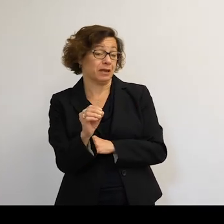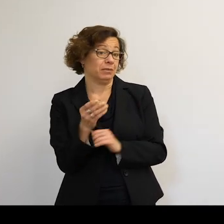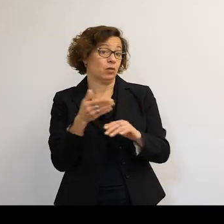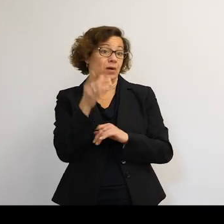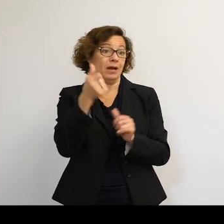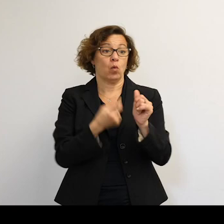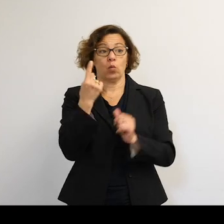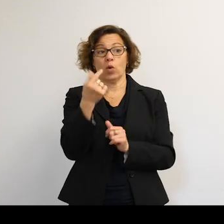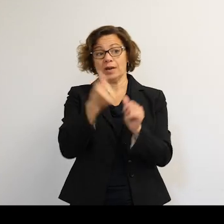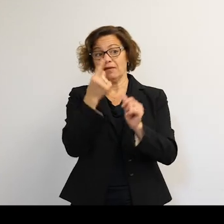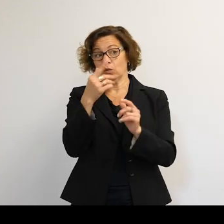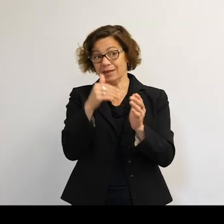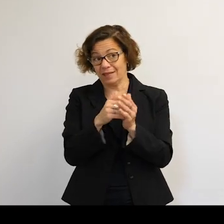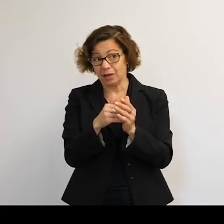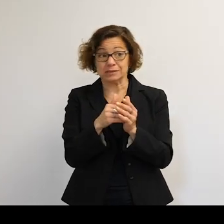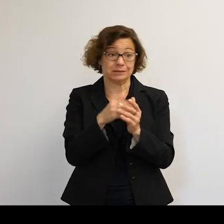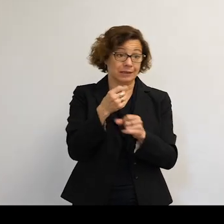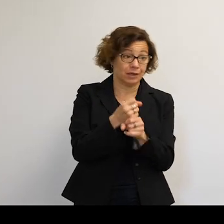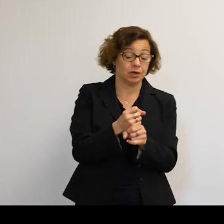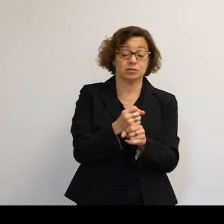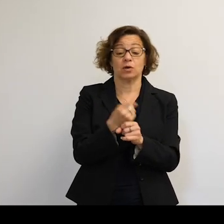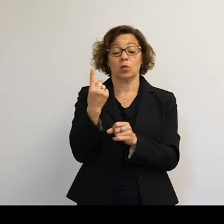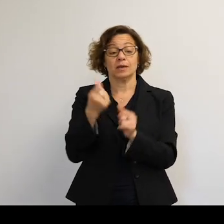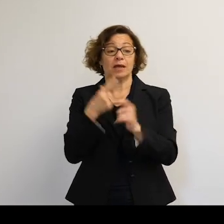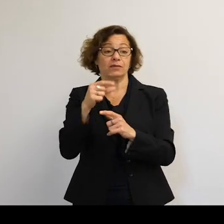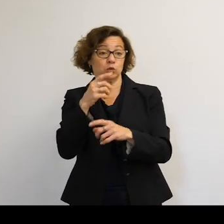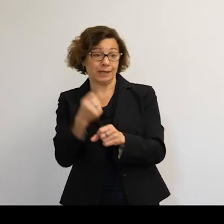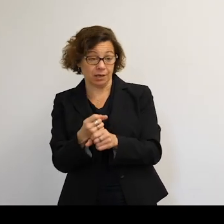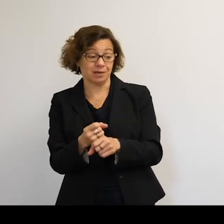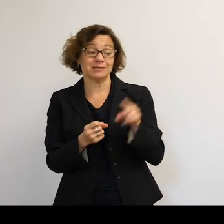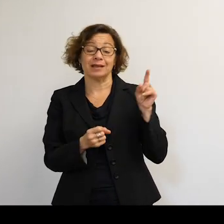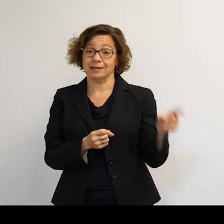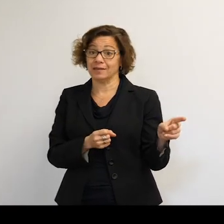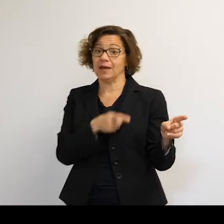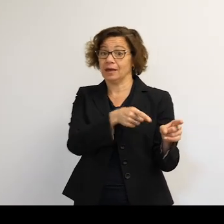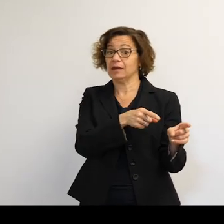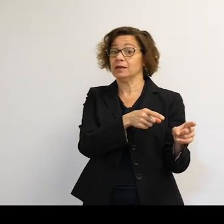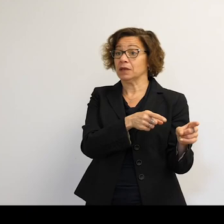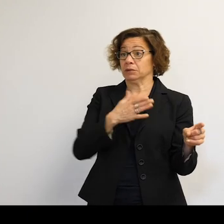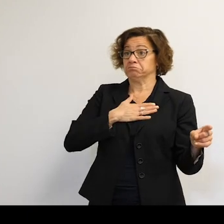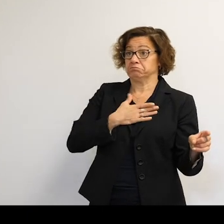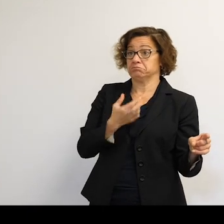Or it might be once in 20 years of spacewalks, in which case, those guys would take-- those guys and women will take the risk, but it is a risk.